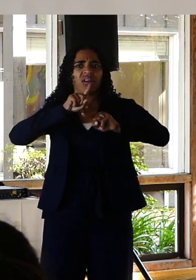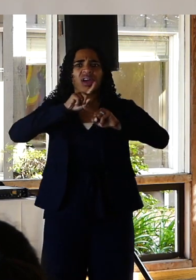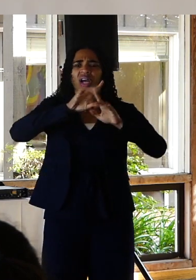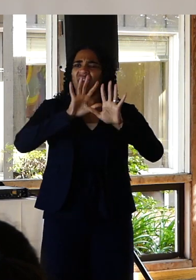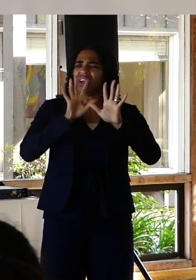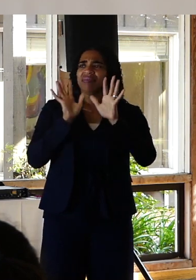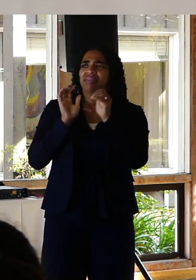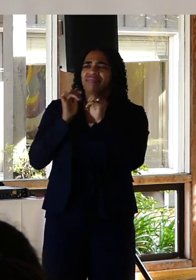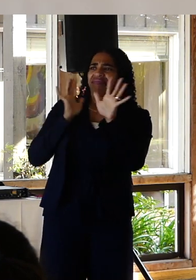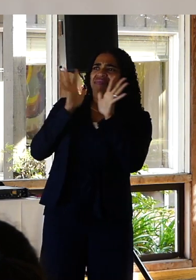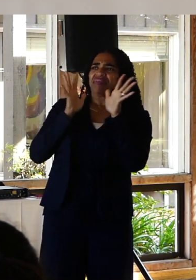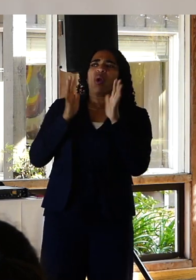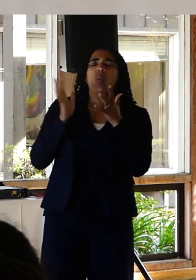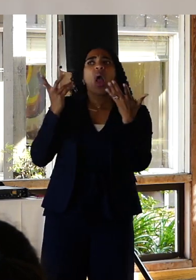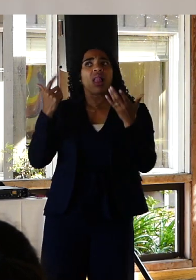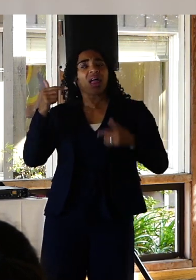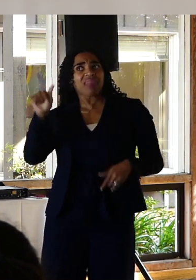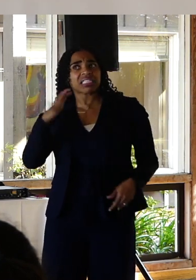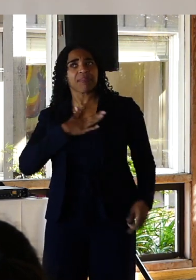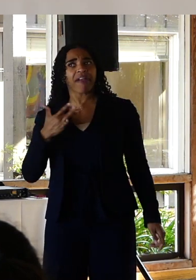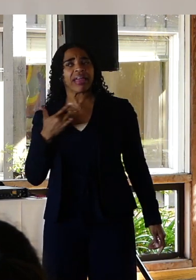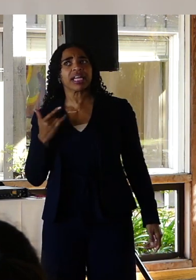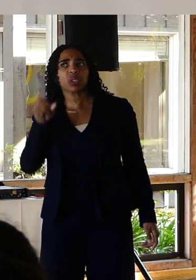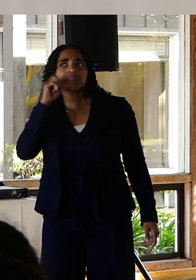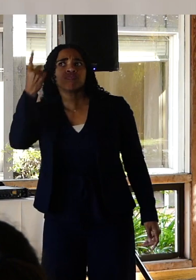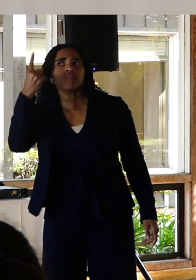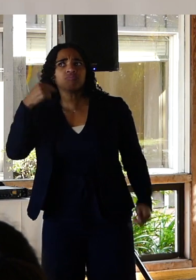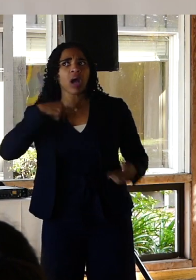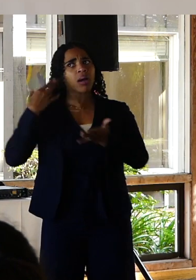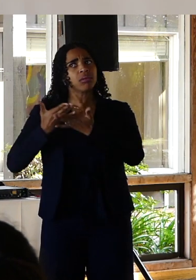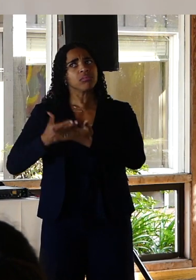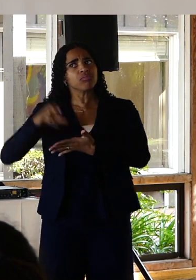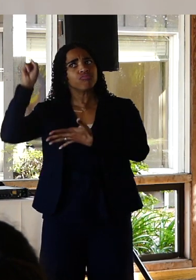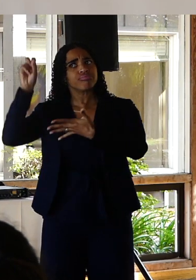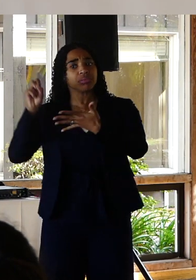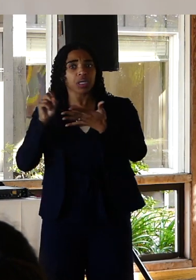to stonewall to say well this is my feeling and my feeling is valid which